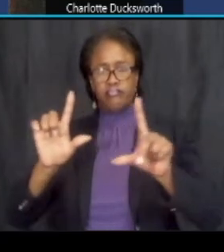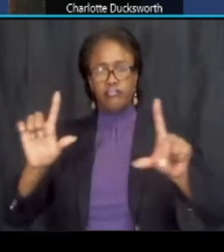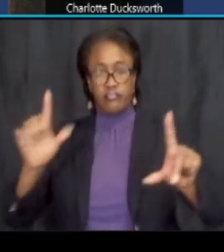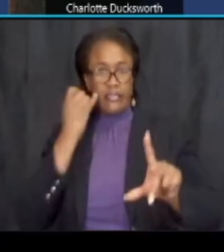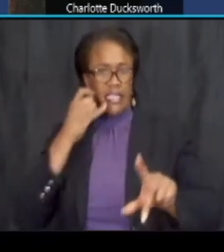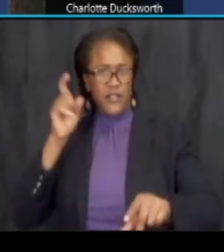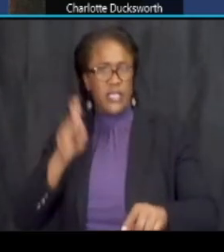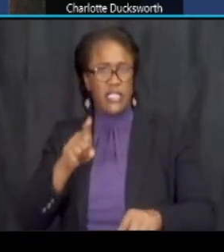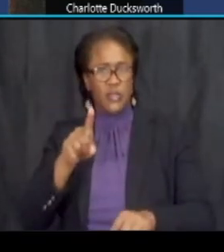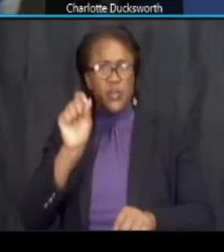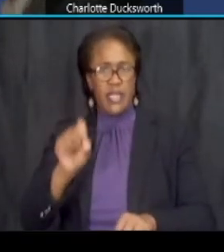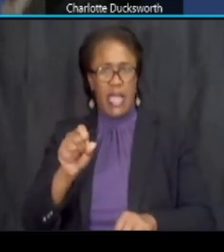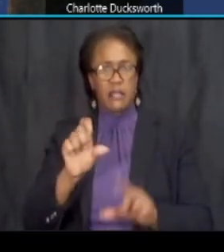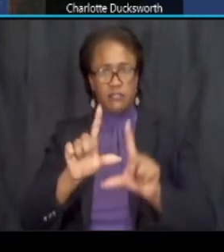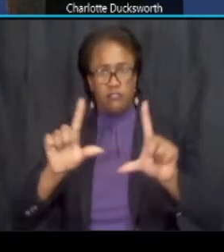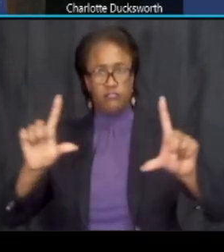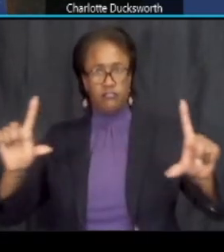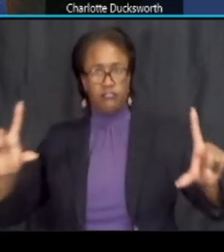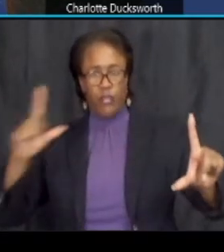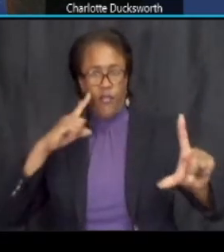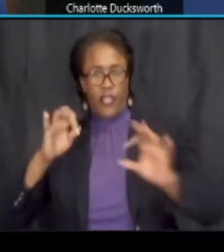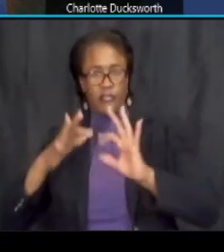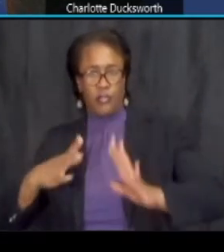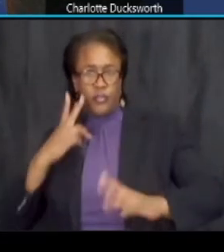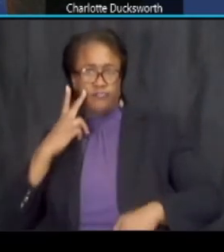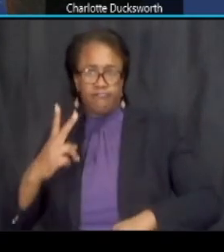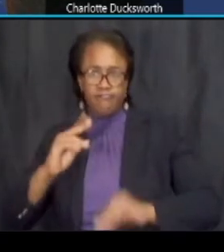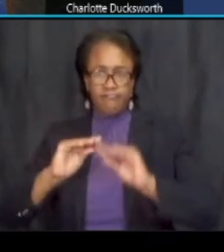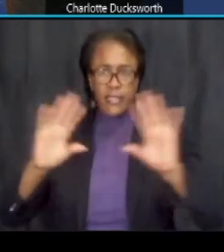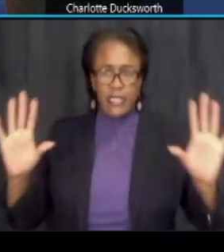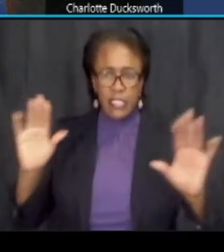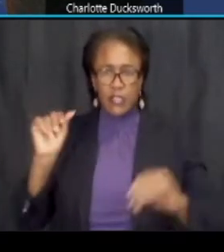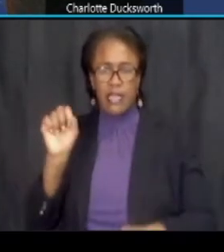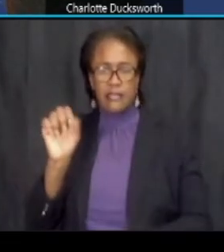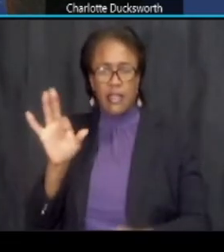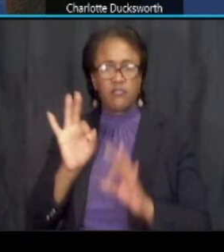so that you can have a broader view of the asl interpreter and then you